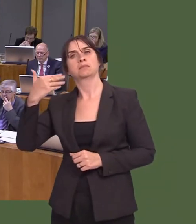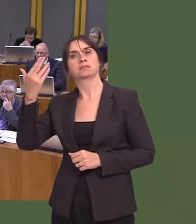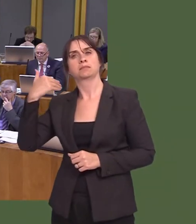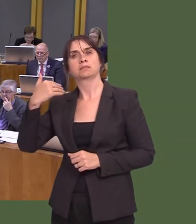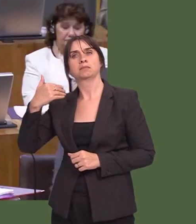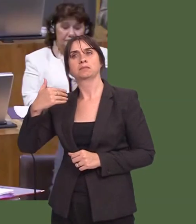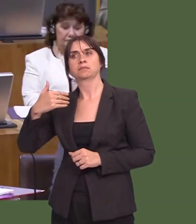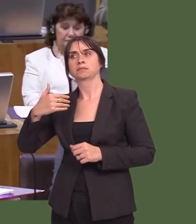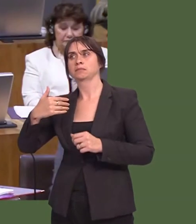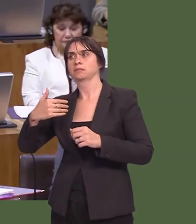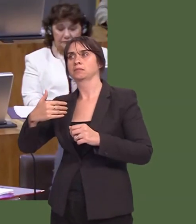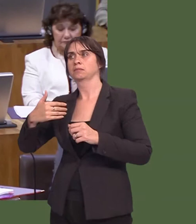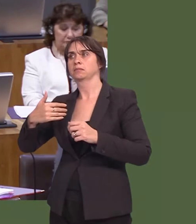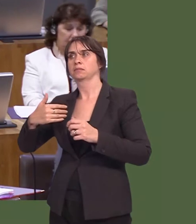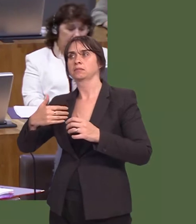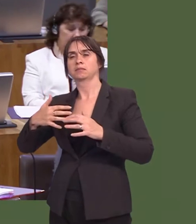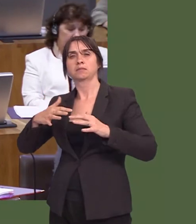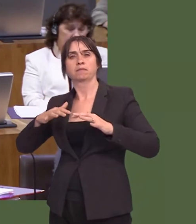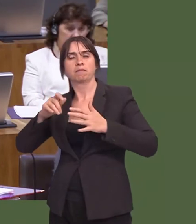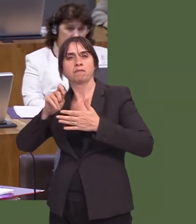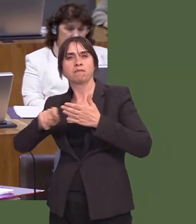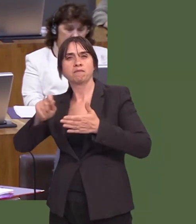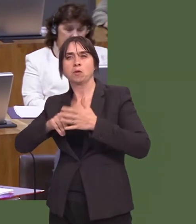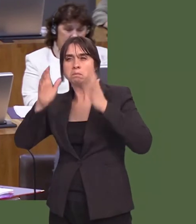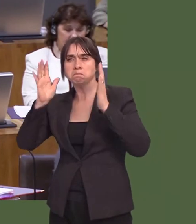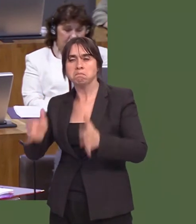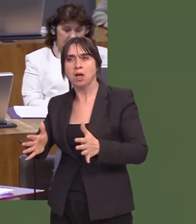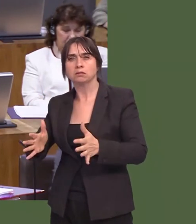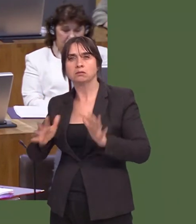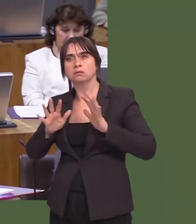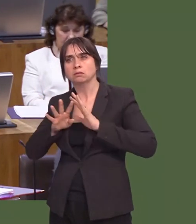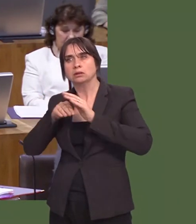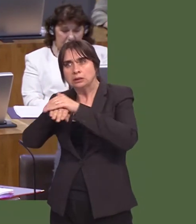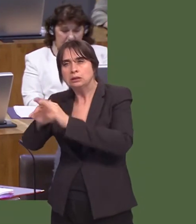So, mewn egwyddor, nid oes rheswm pam ddylaiír system aros yn gwmws fel mae fe, achos un